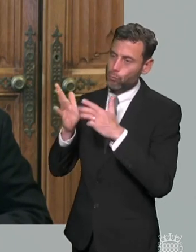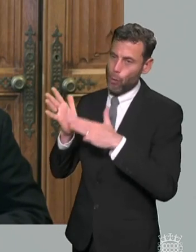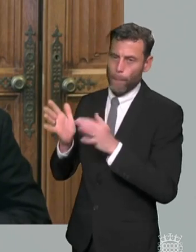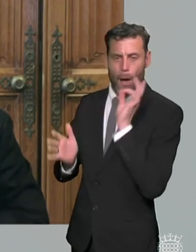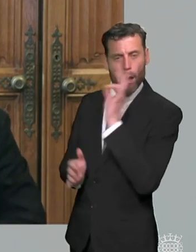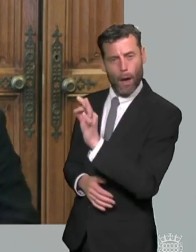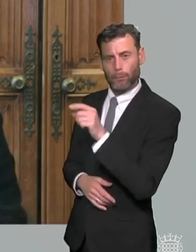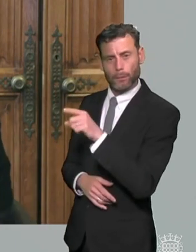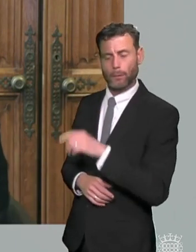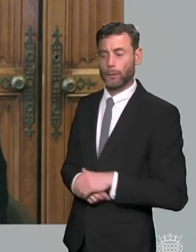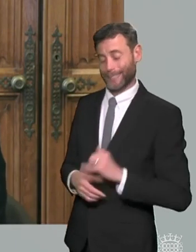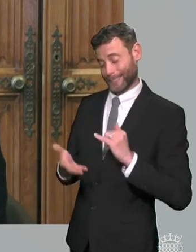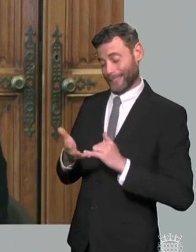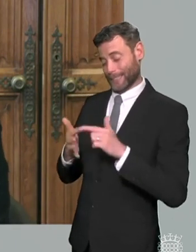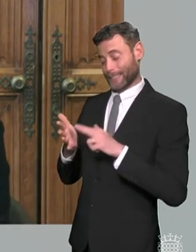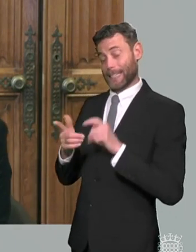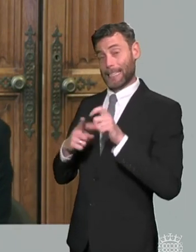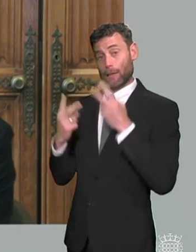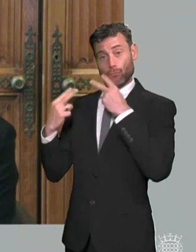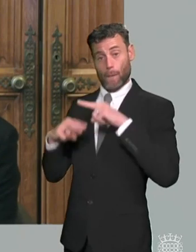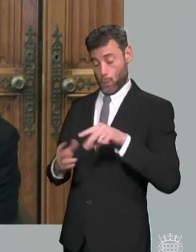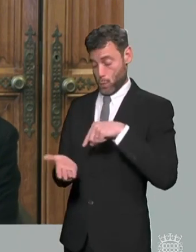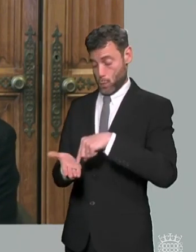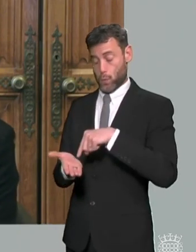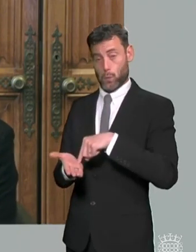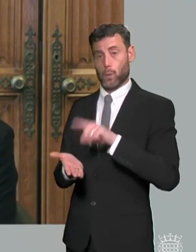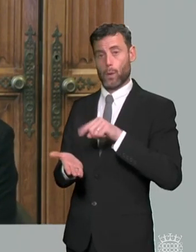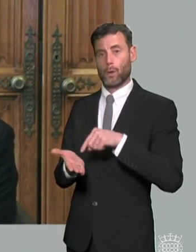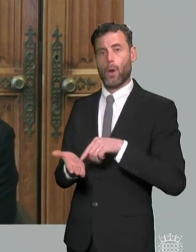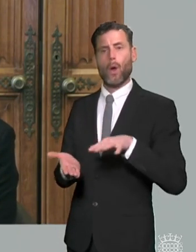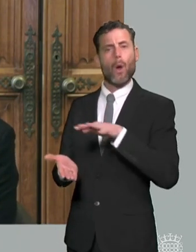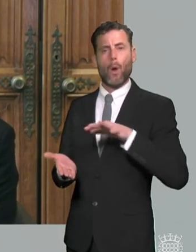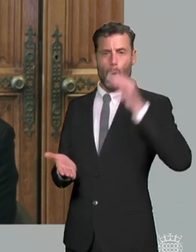the send review says and i quote local authorities are uniquely placed to be a champion for the best